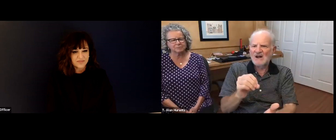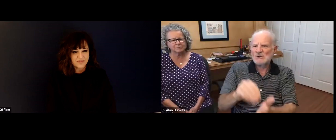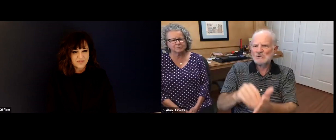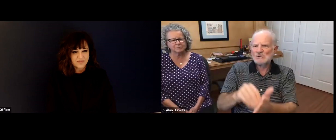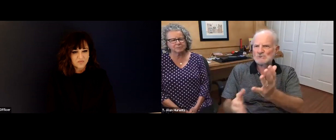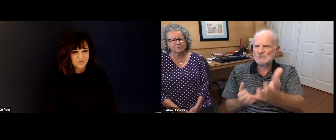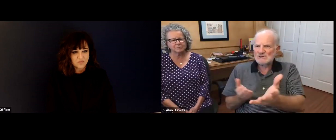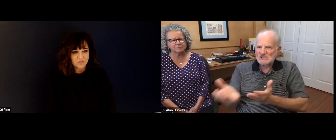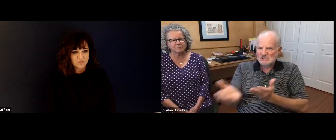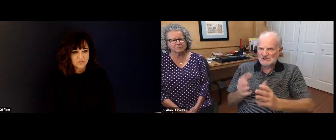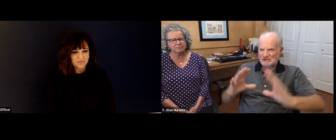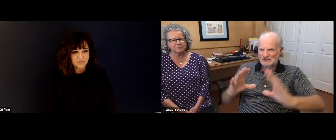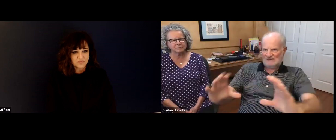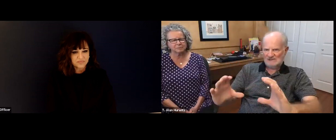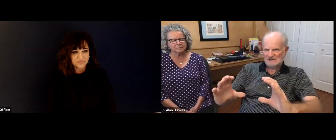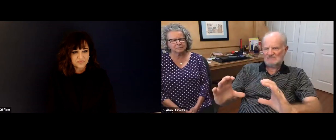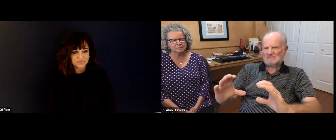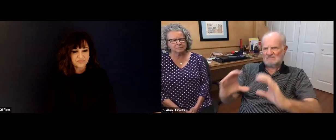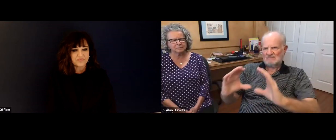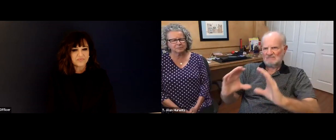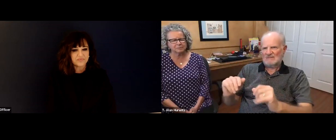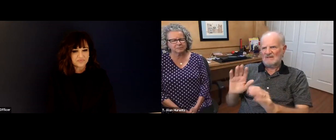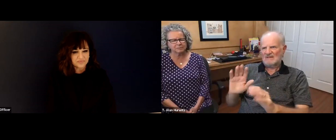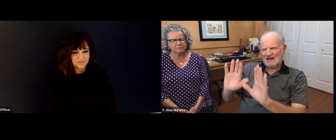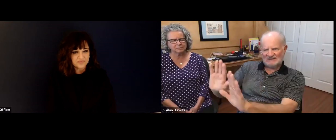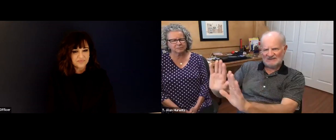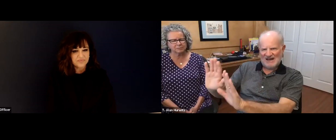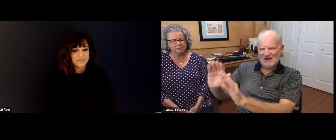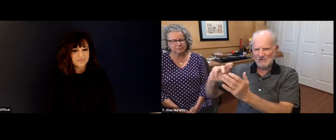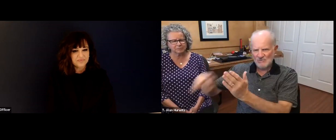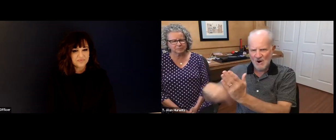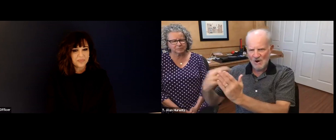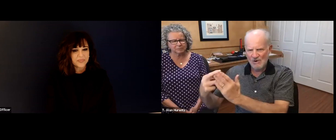the residential programming, all of that, and T ID is responsible